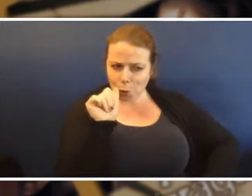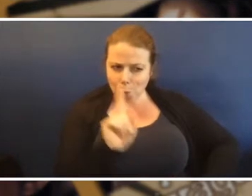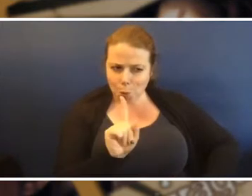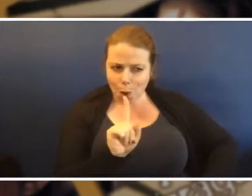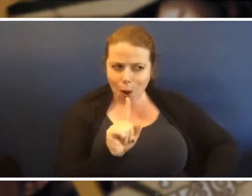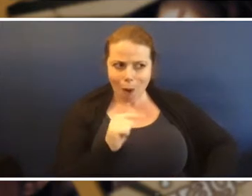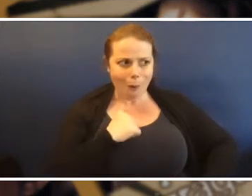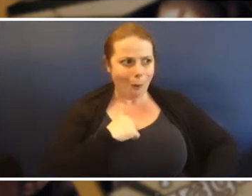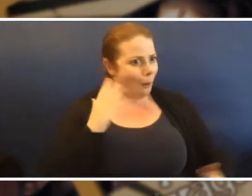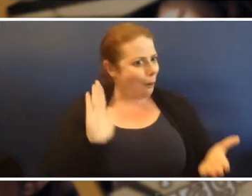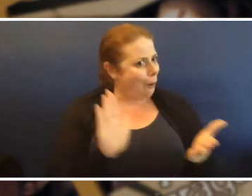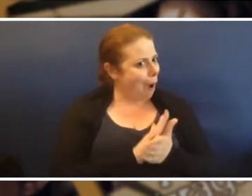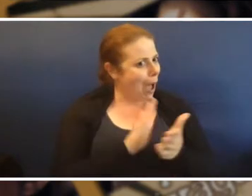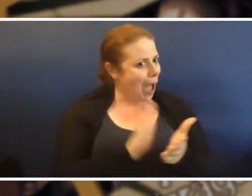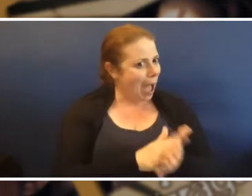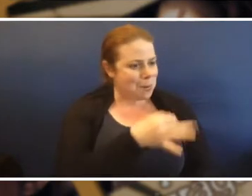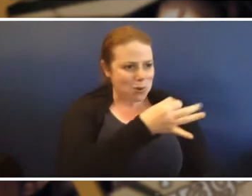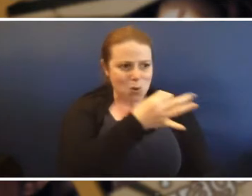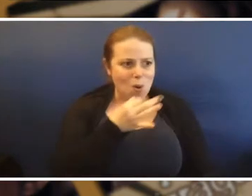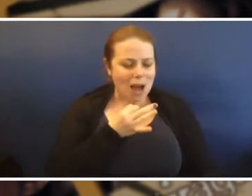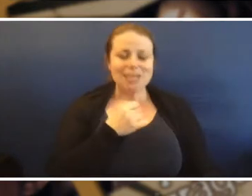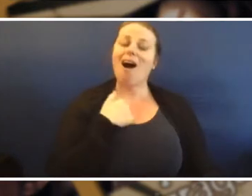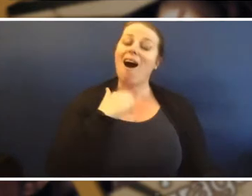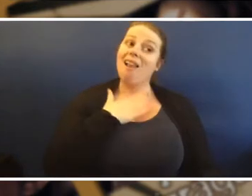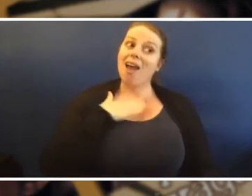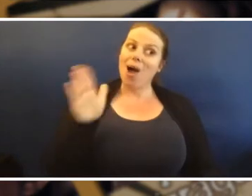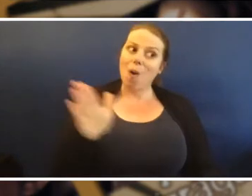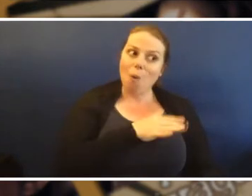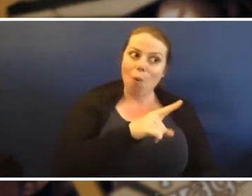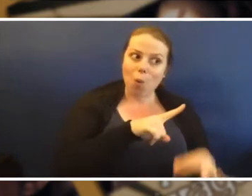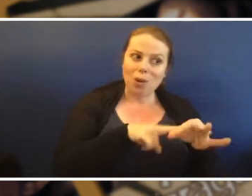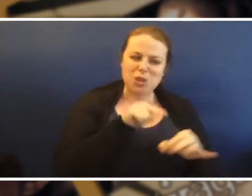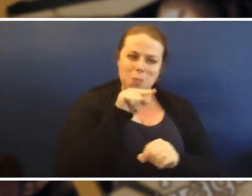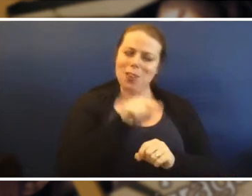I'm glad you asked that question too Ola. I'm glad you asked all of those questions